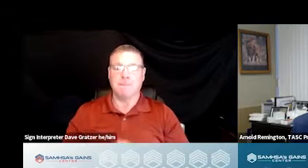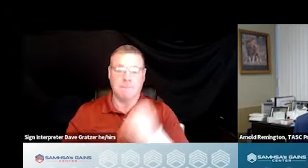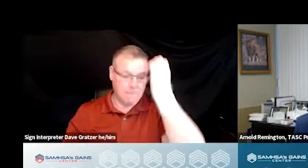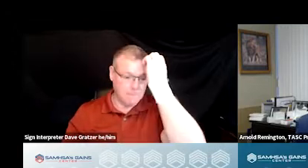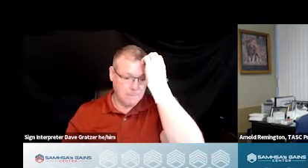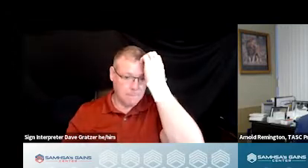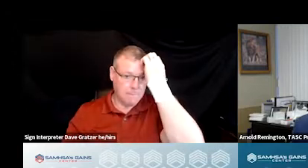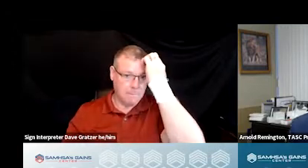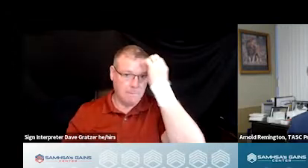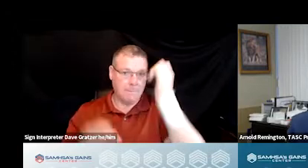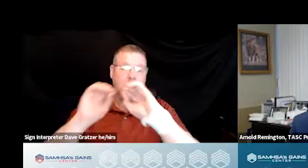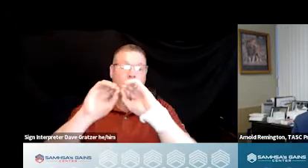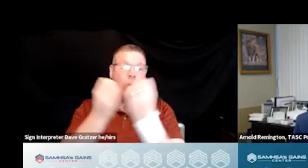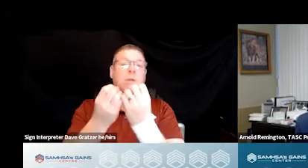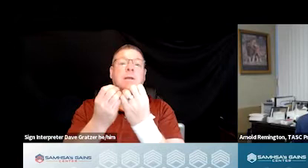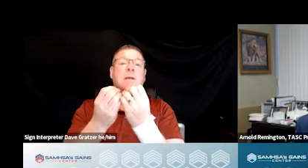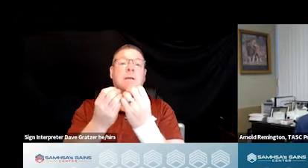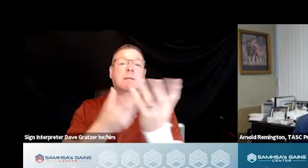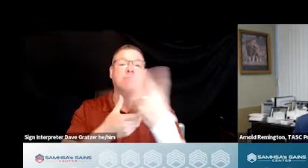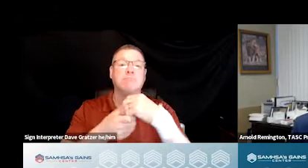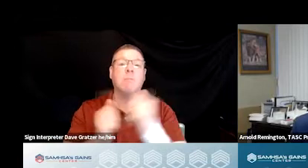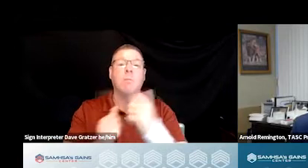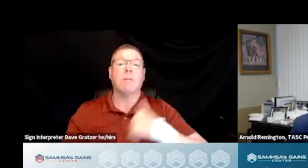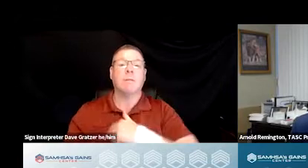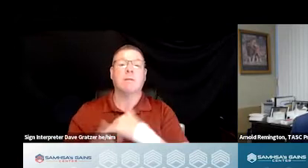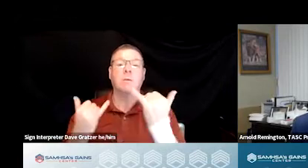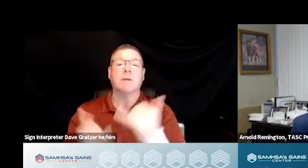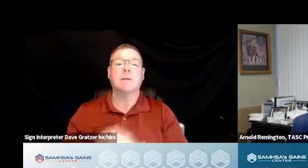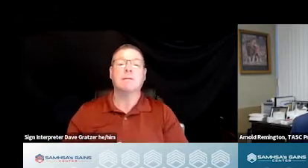Organizations that are with us today, looks like a pretty